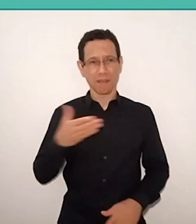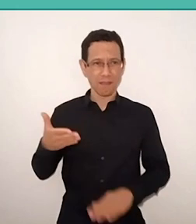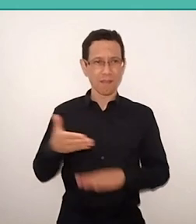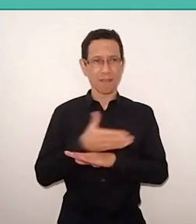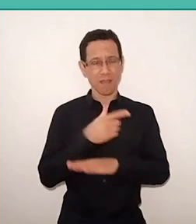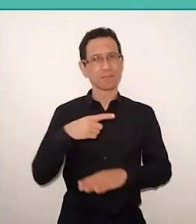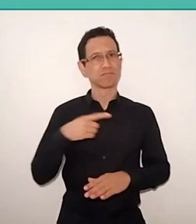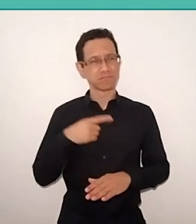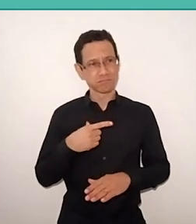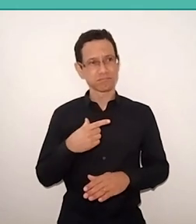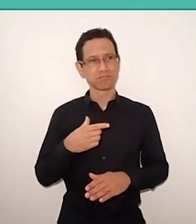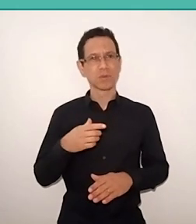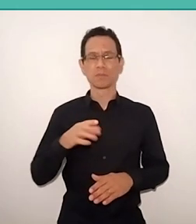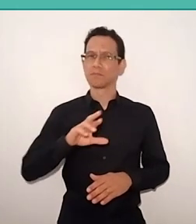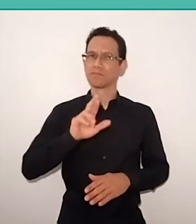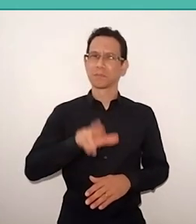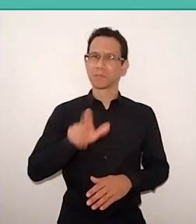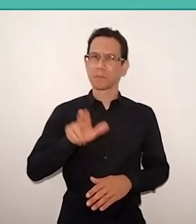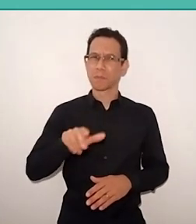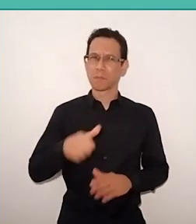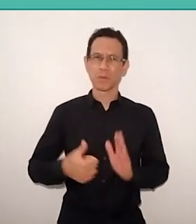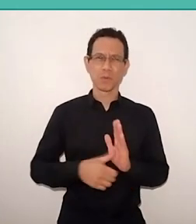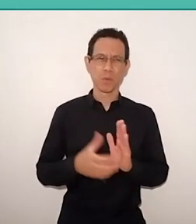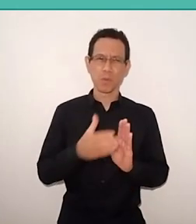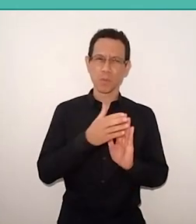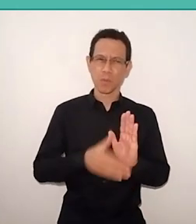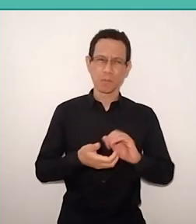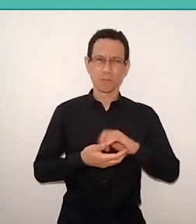Many documents in the World Council of Churches